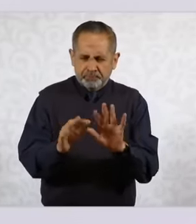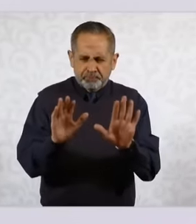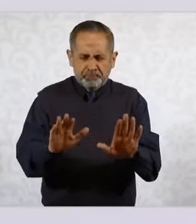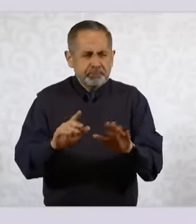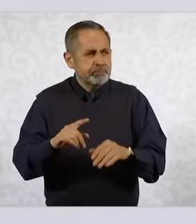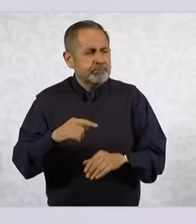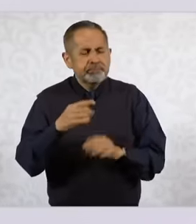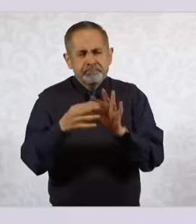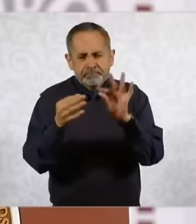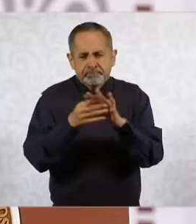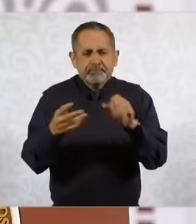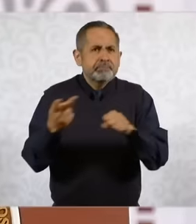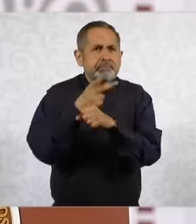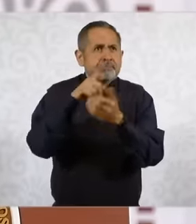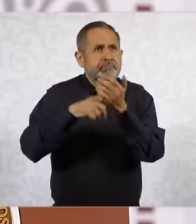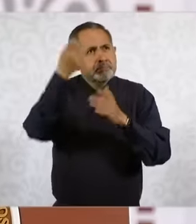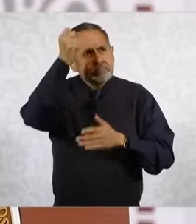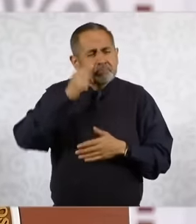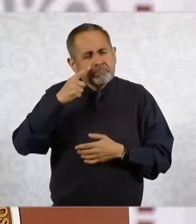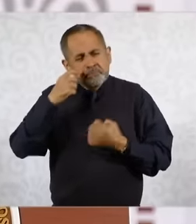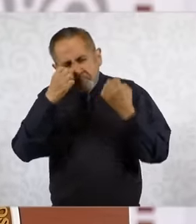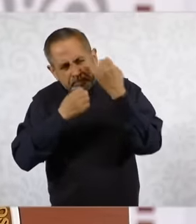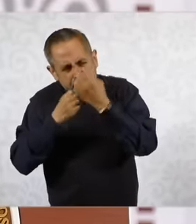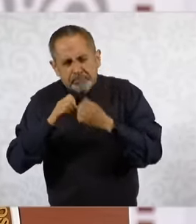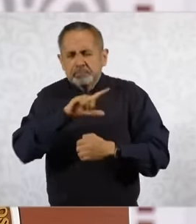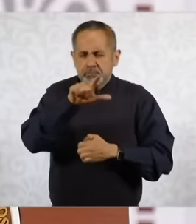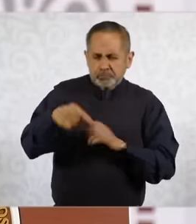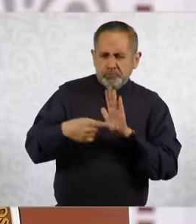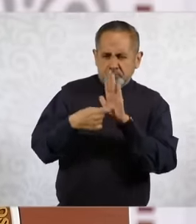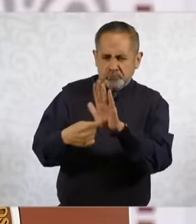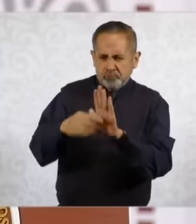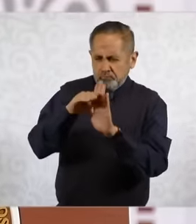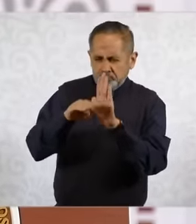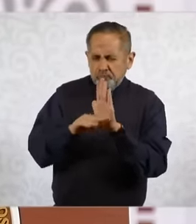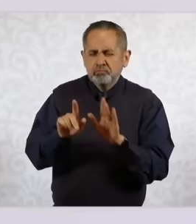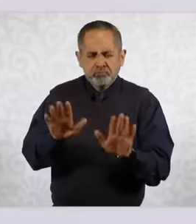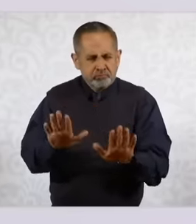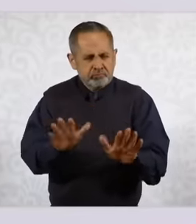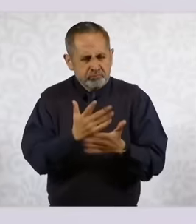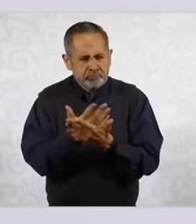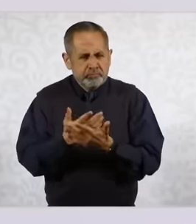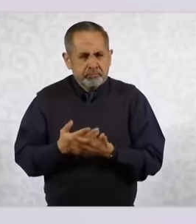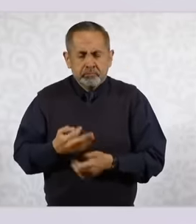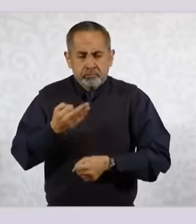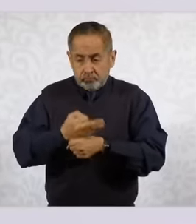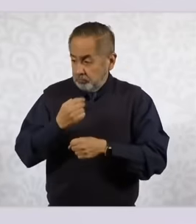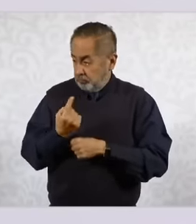detailed analysis. Sinaloa case to be able to comment on it but what I can tell you is that this weekend